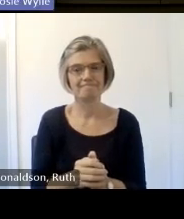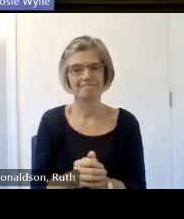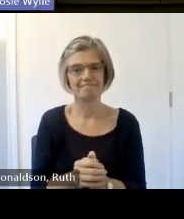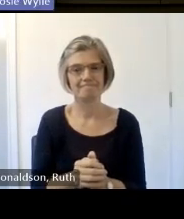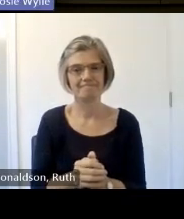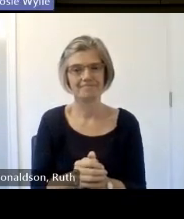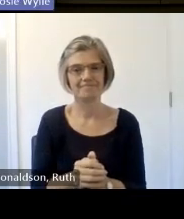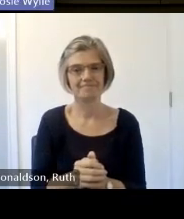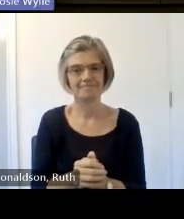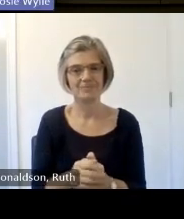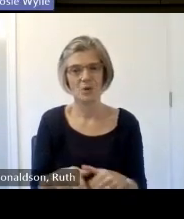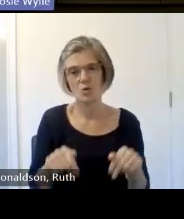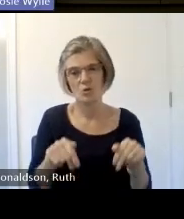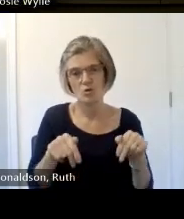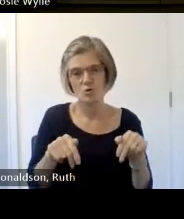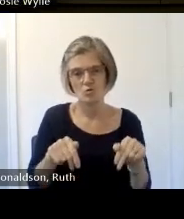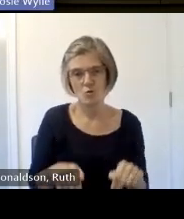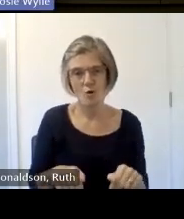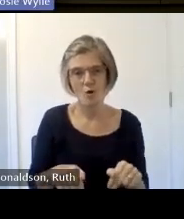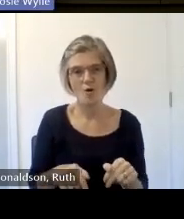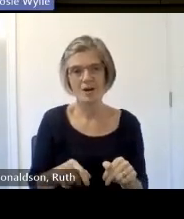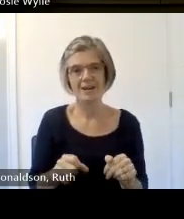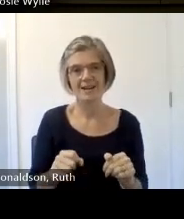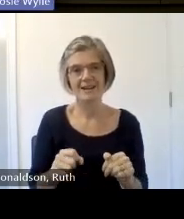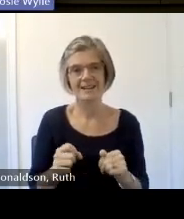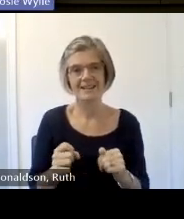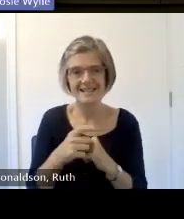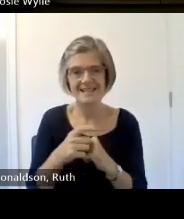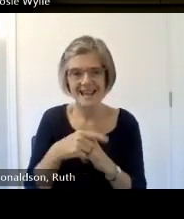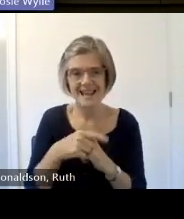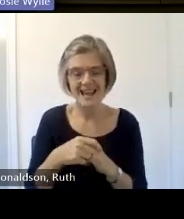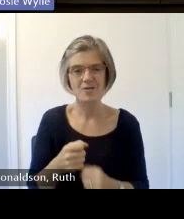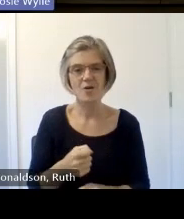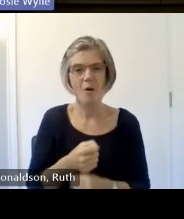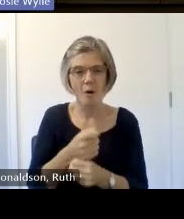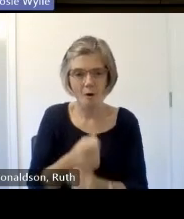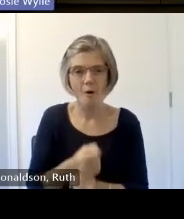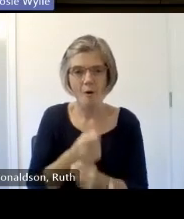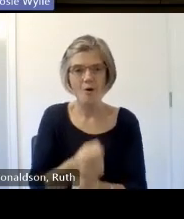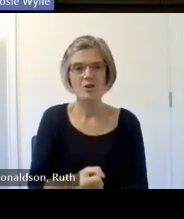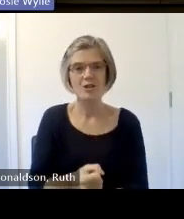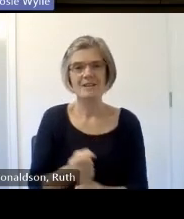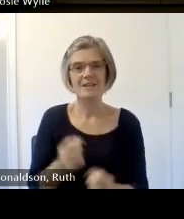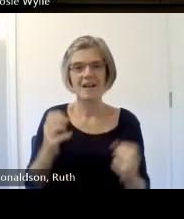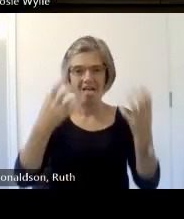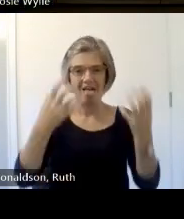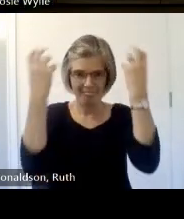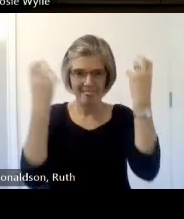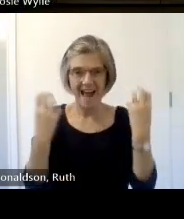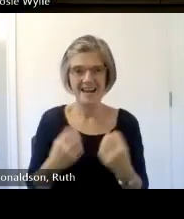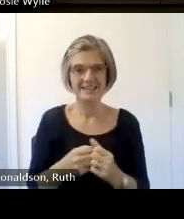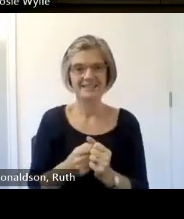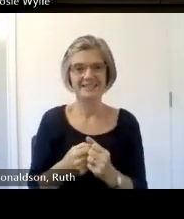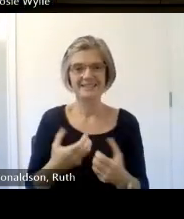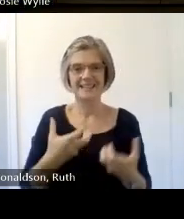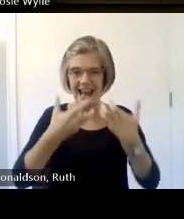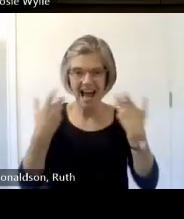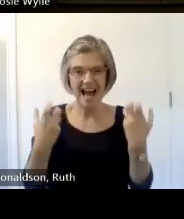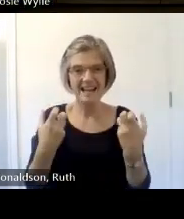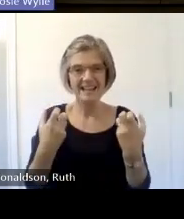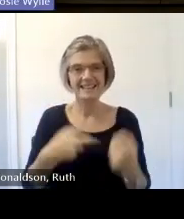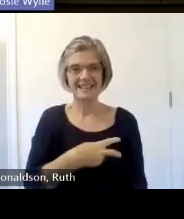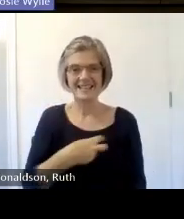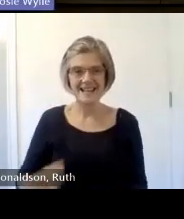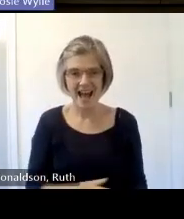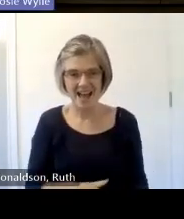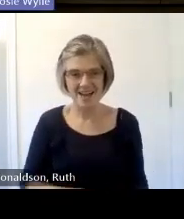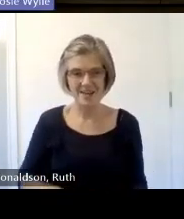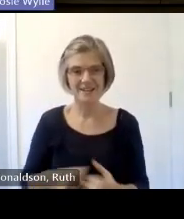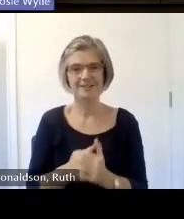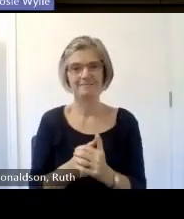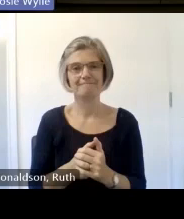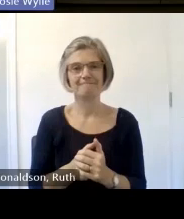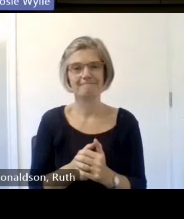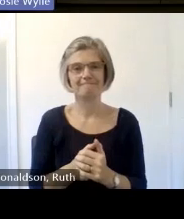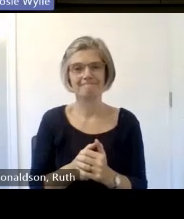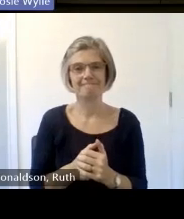right I am e unicorn yes don't think the Panther and the Unicorn want to meet each other and they